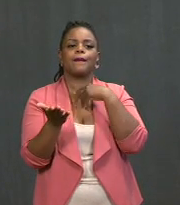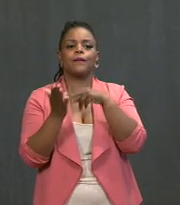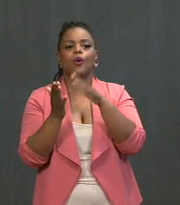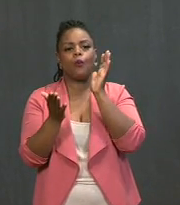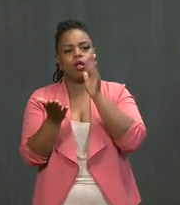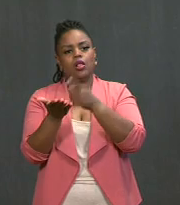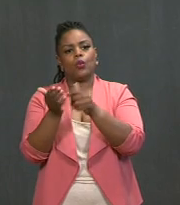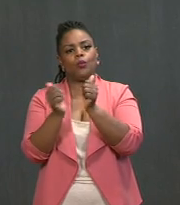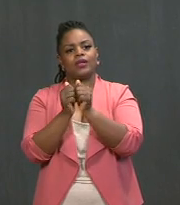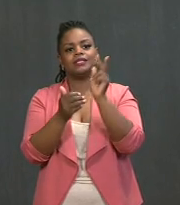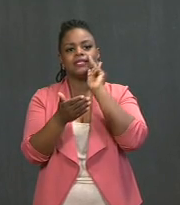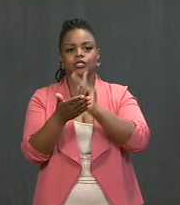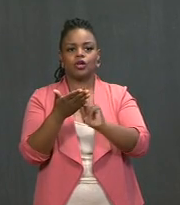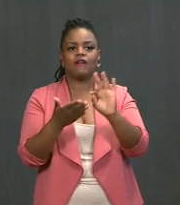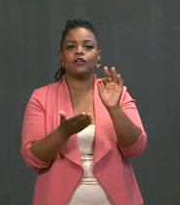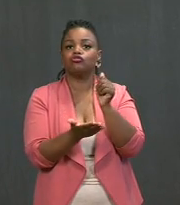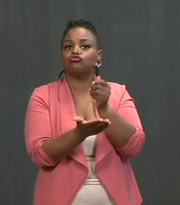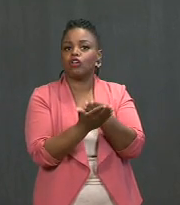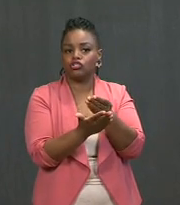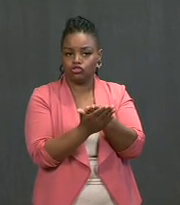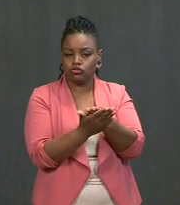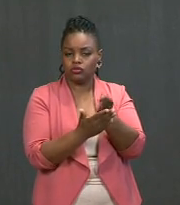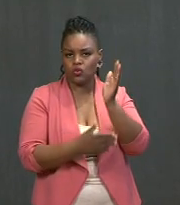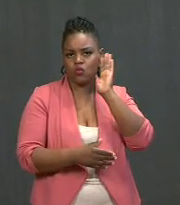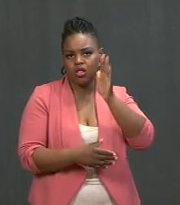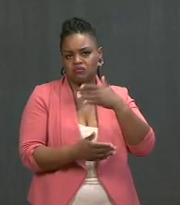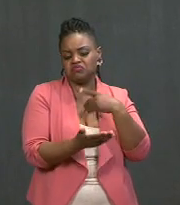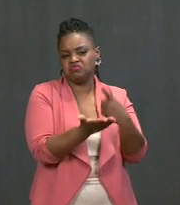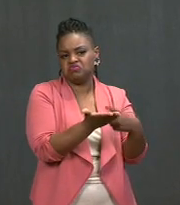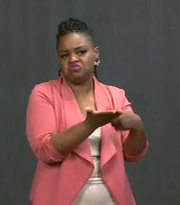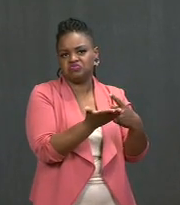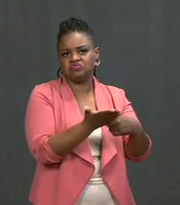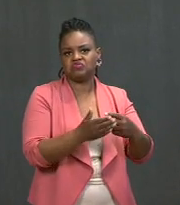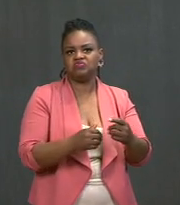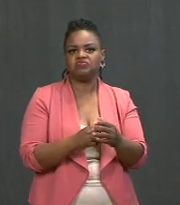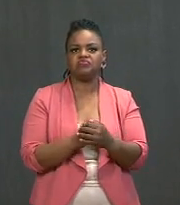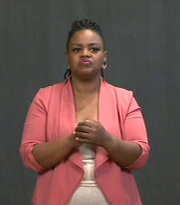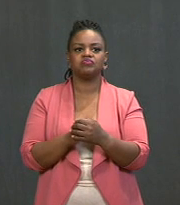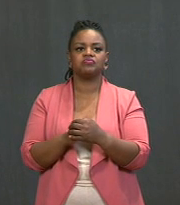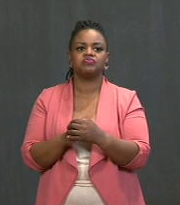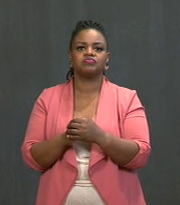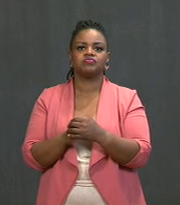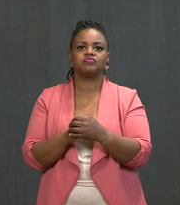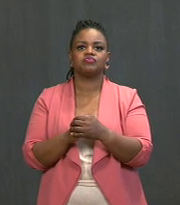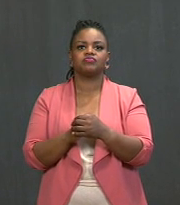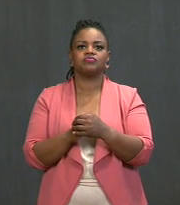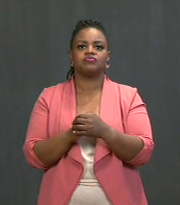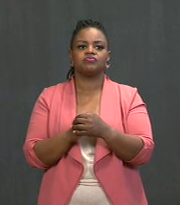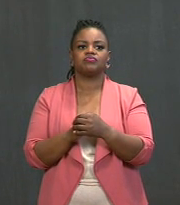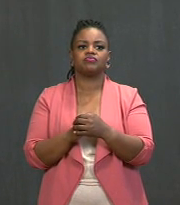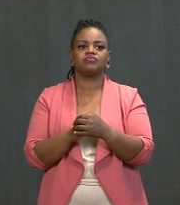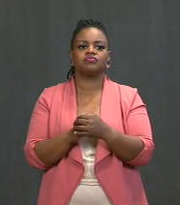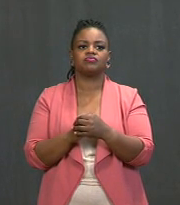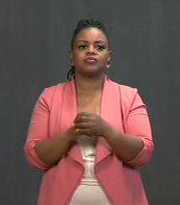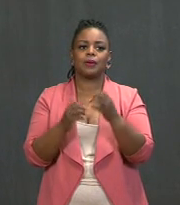The Press: And one more on COVID, Mr. President. You mentioned 554,064 American dead from COVID-19.